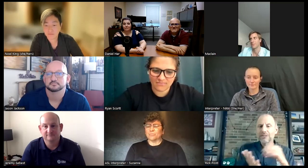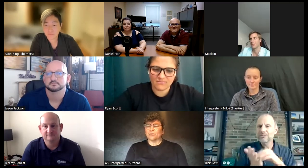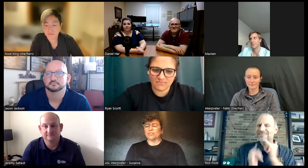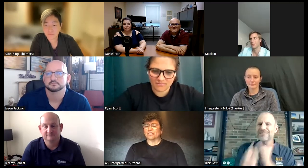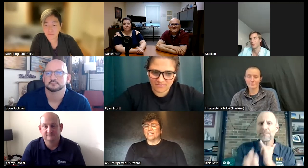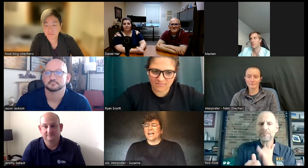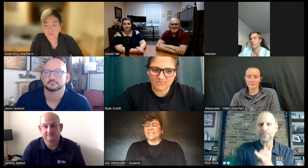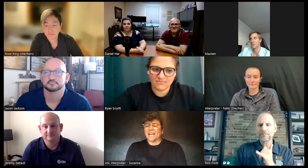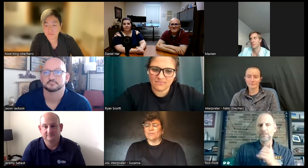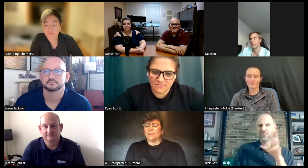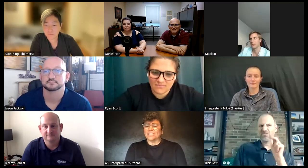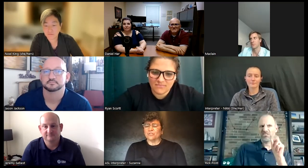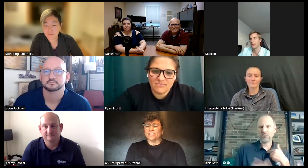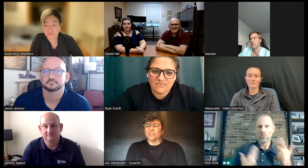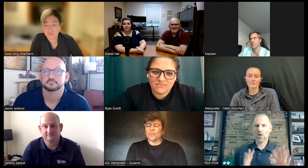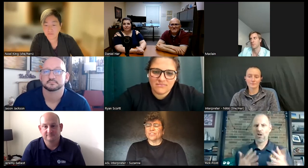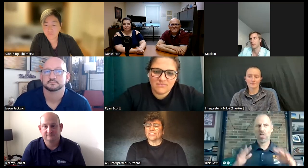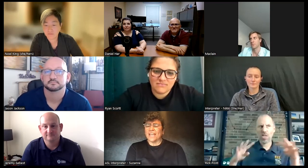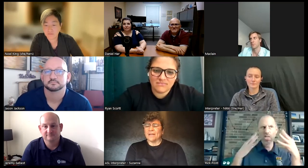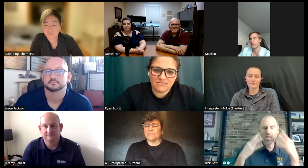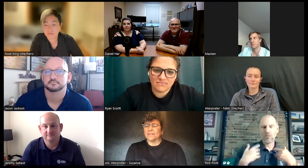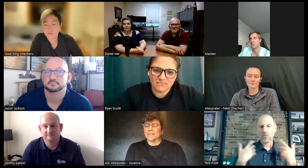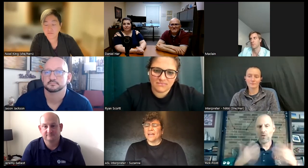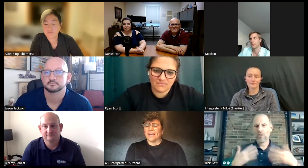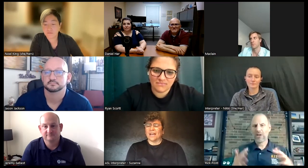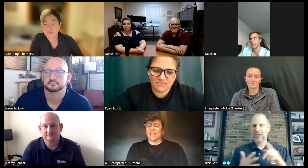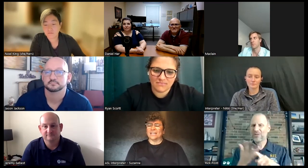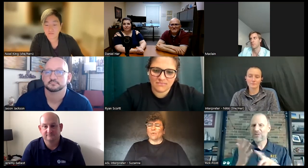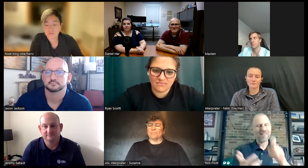interpreters I sat with many students who were the same and I didn't want